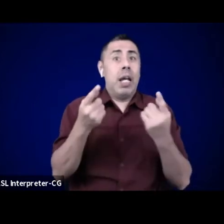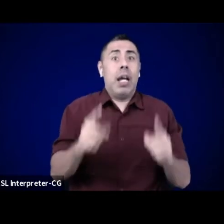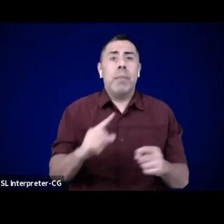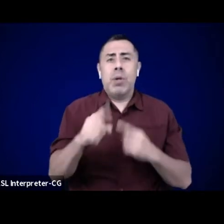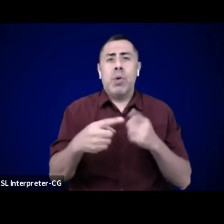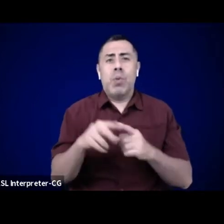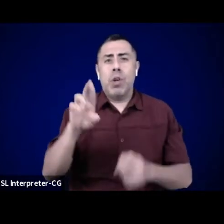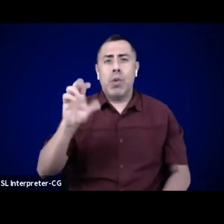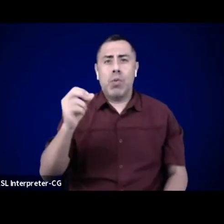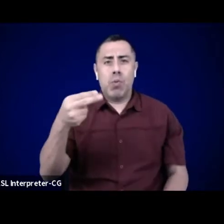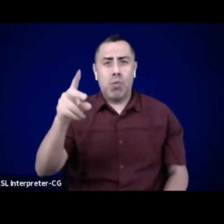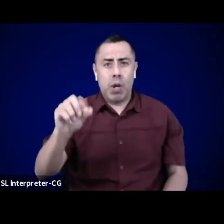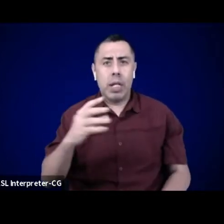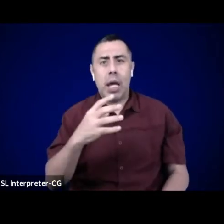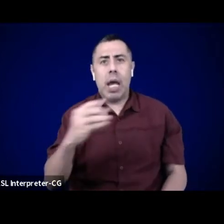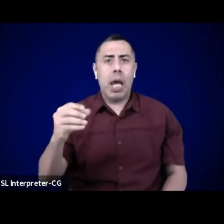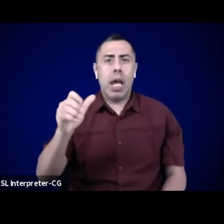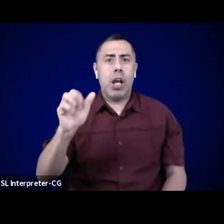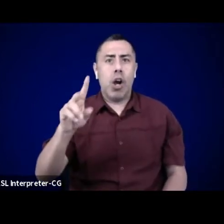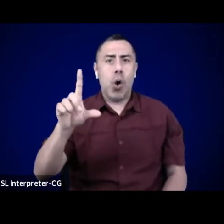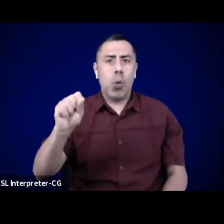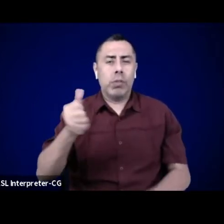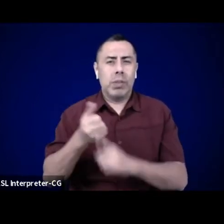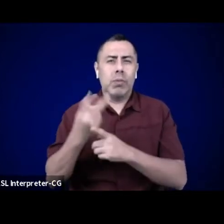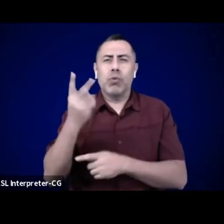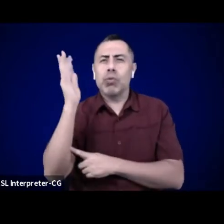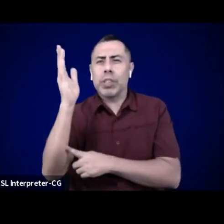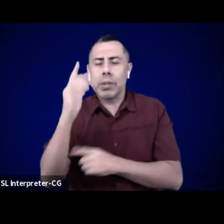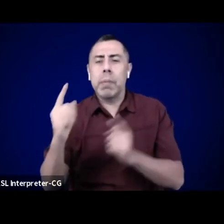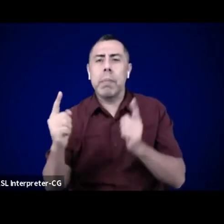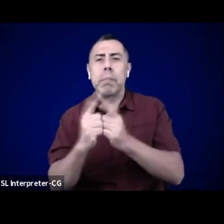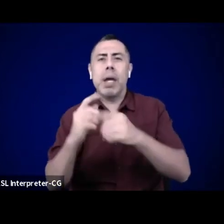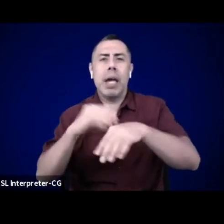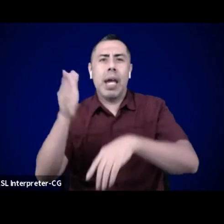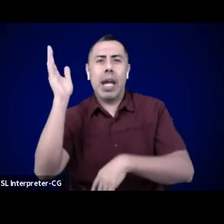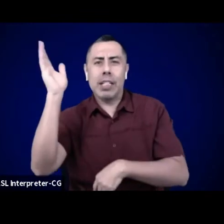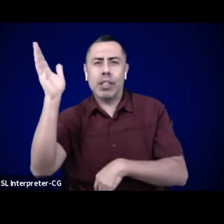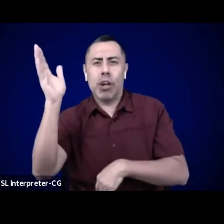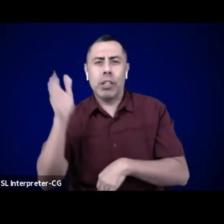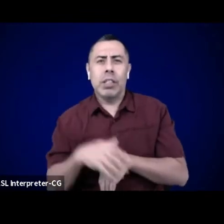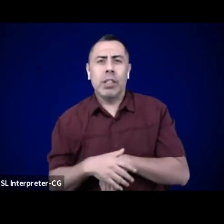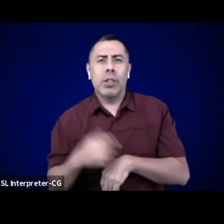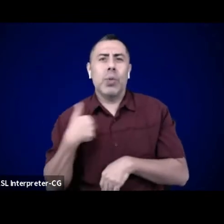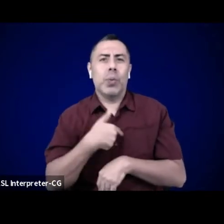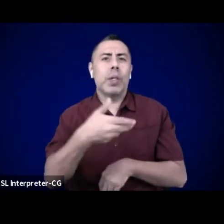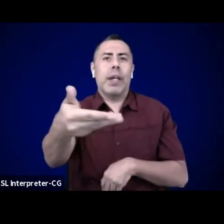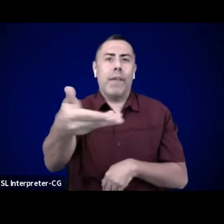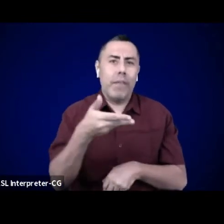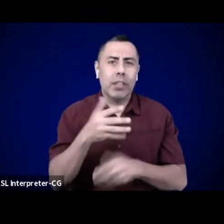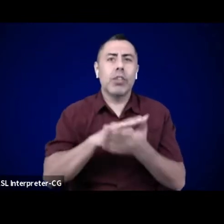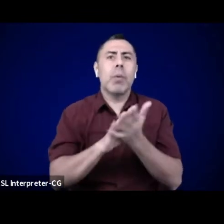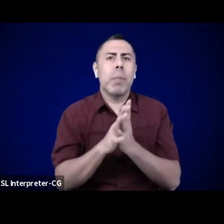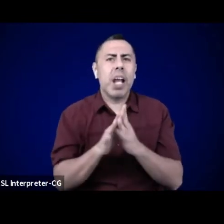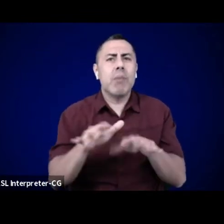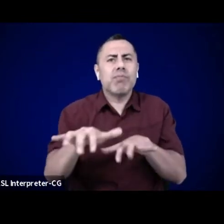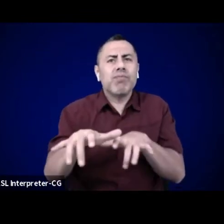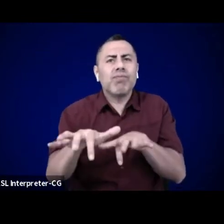We're inviting you to get active in the chat, to sign up for more together, to visit art.coop to view the past recordings,